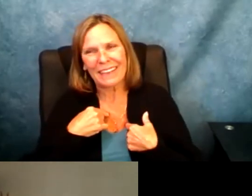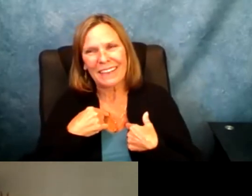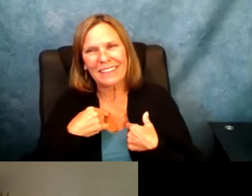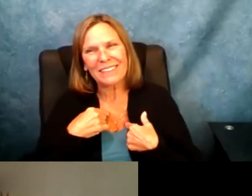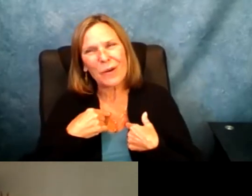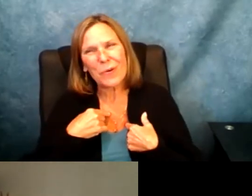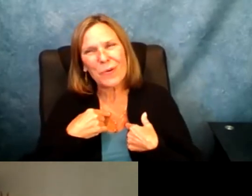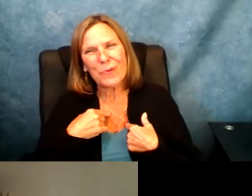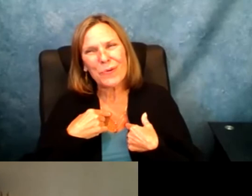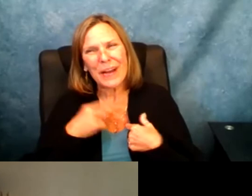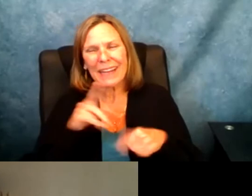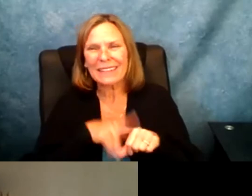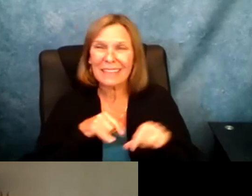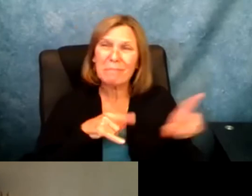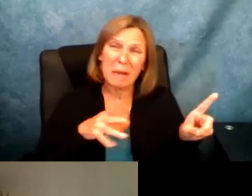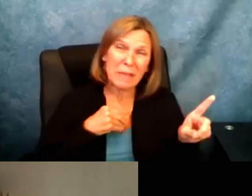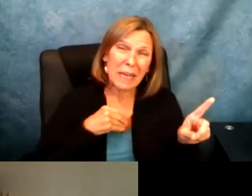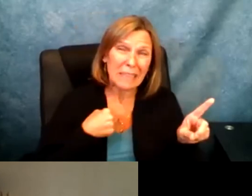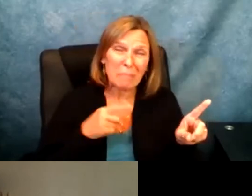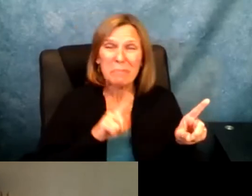order to accept me. And it just makes me really